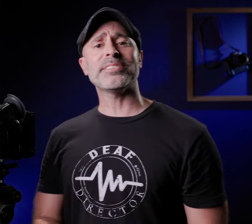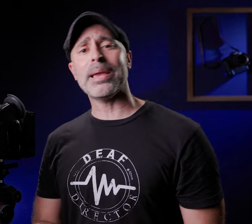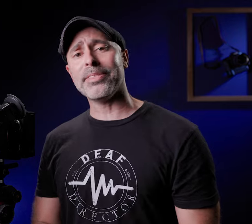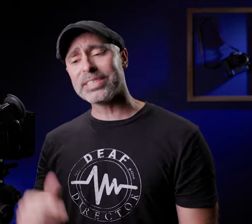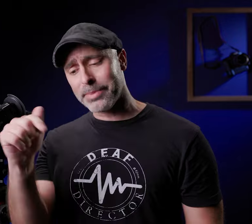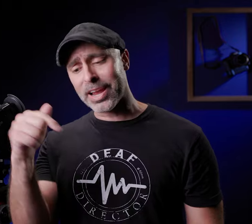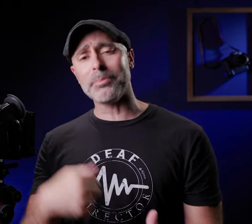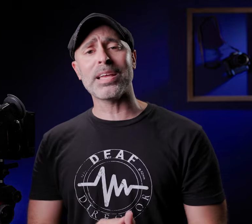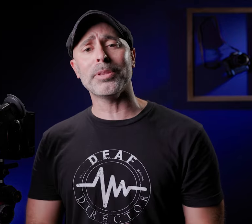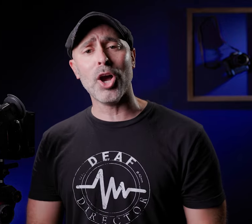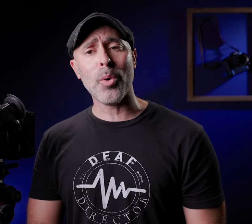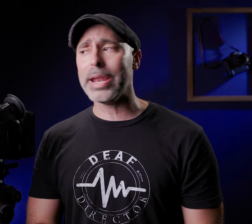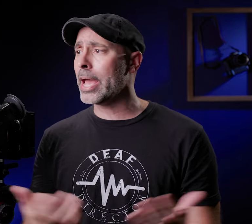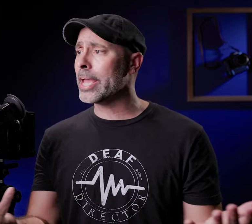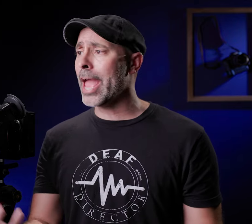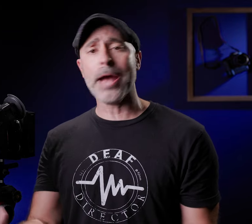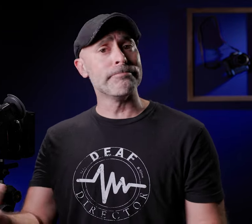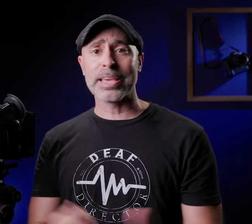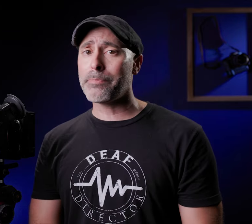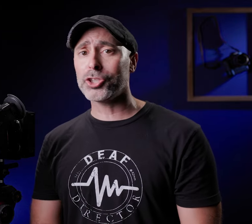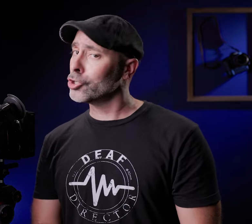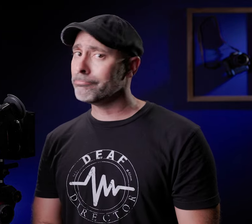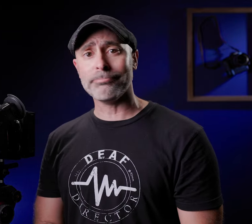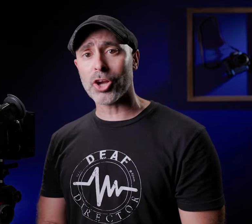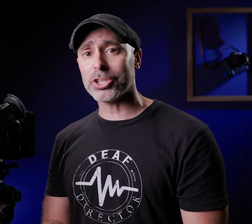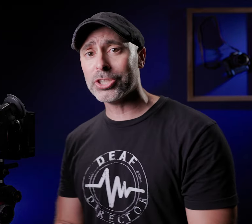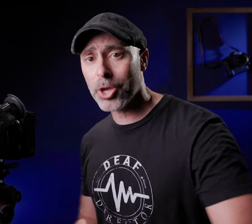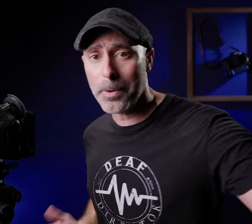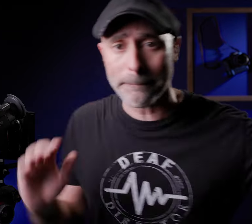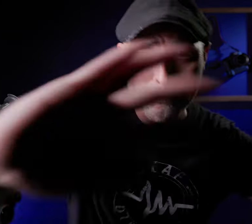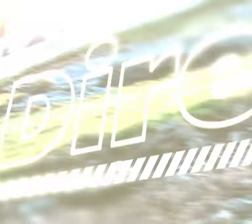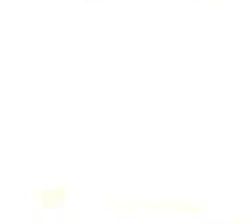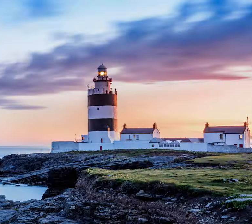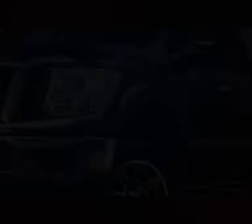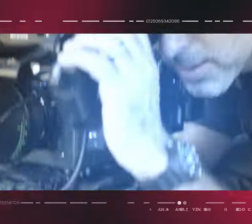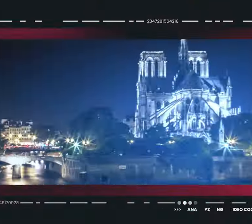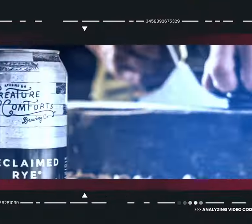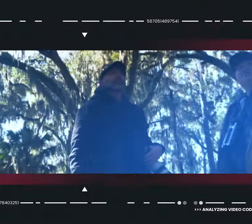say about this leave me any comments down below and yeah keep on shooting I'll talk to you soon.